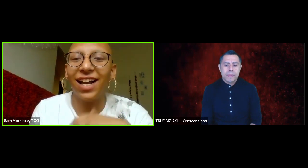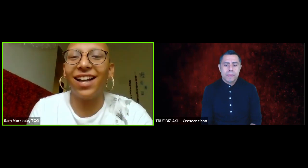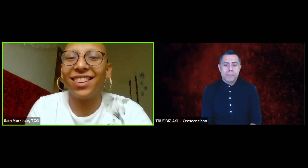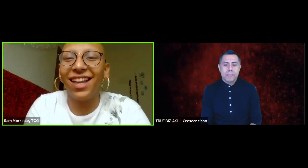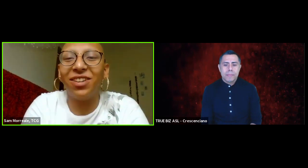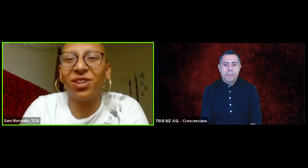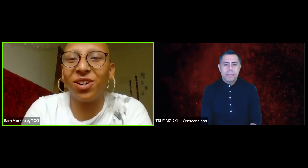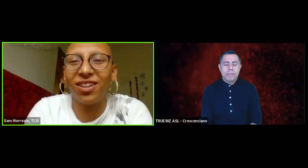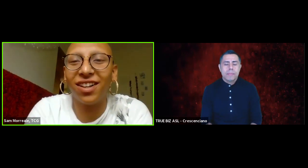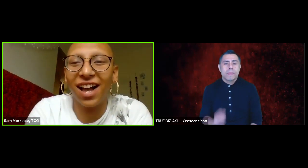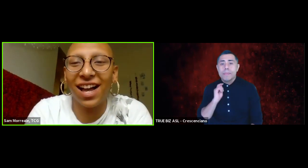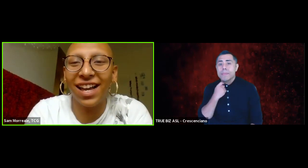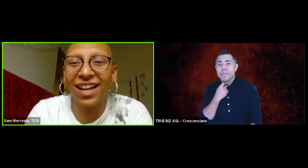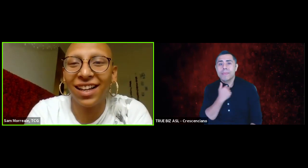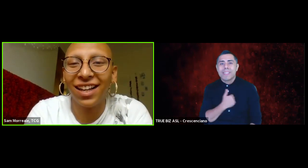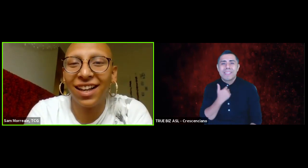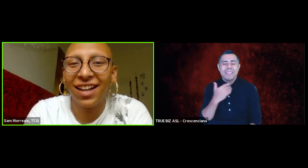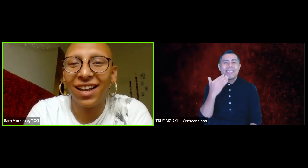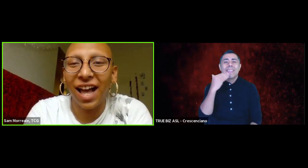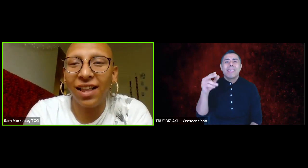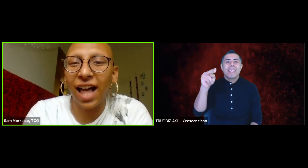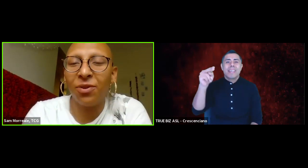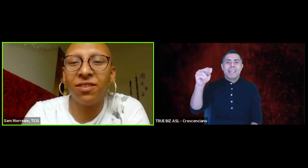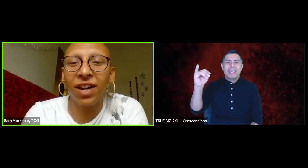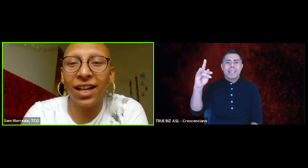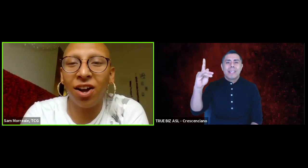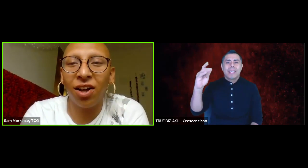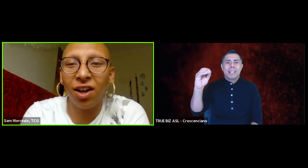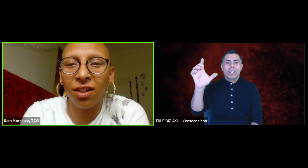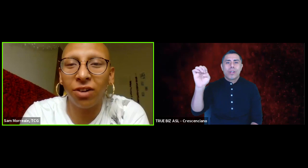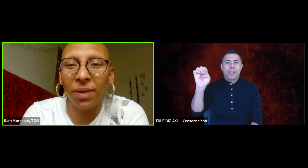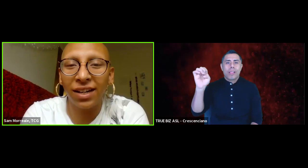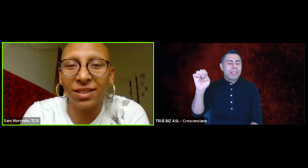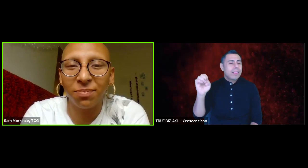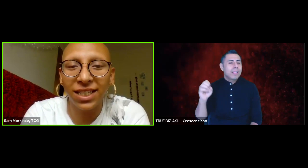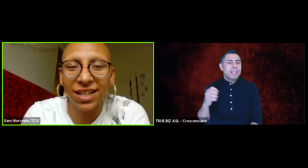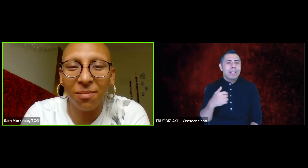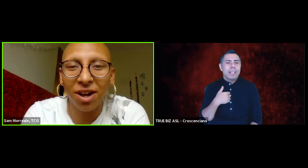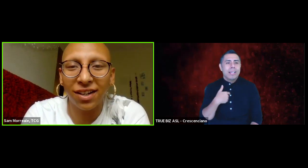I'm muted, sorry, thank you, Nikkole. I would invite all of our panelists,